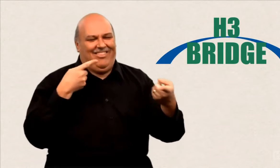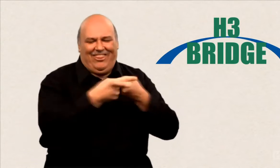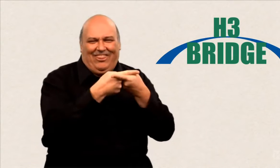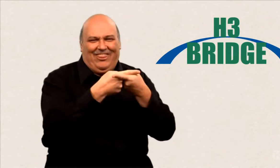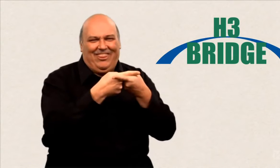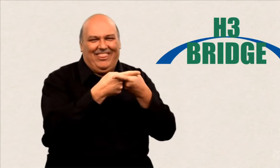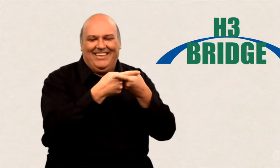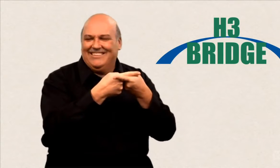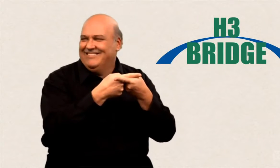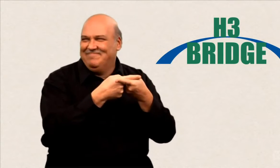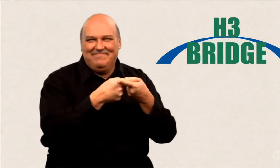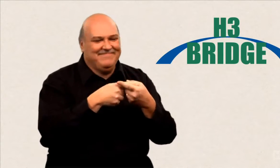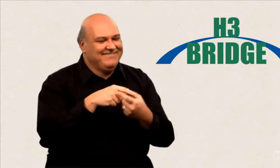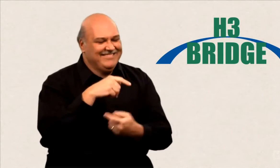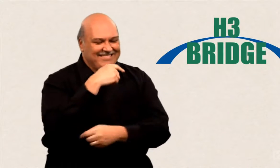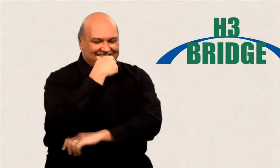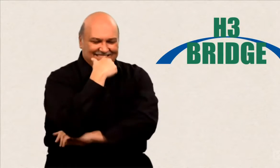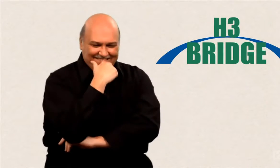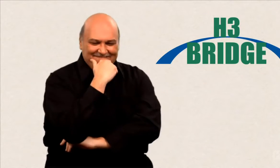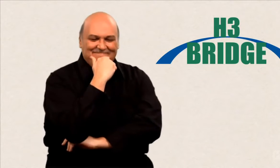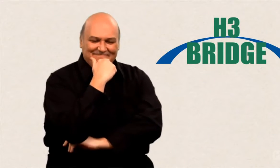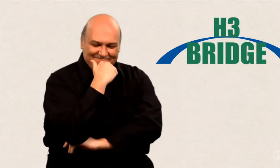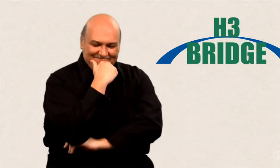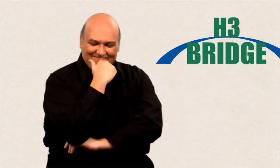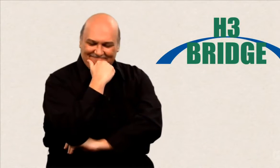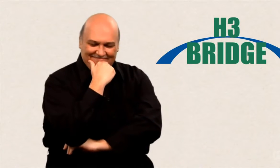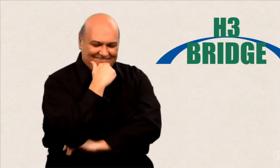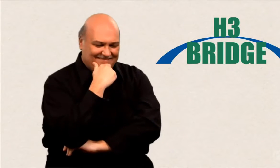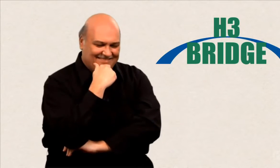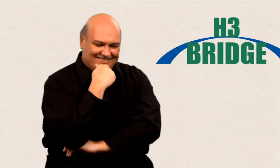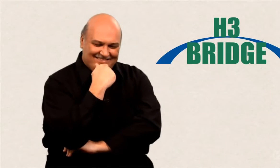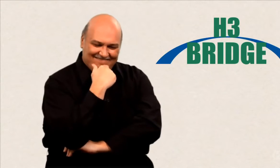Join me as we explore cultural differences between Deaf and hearing people.